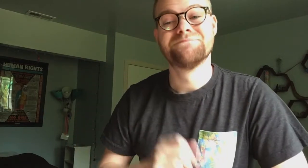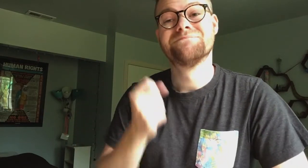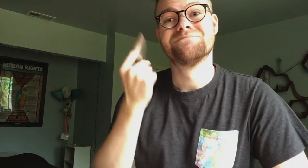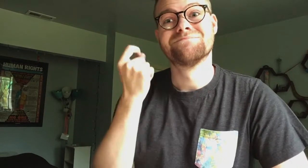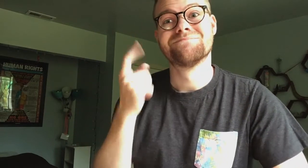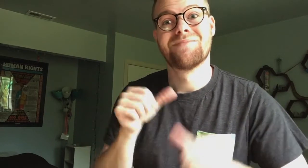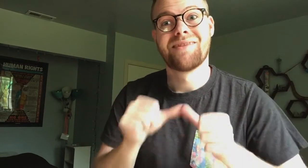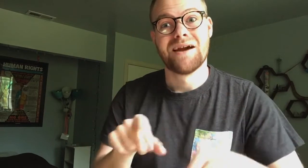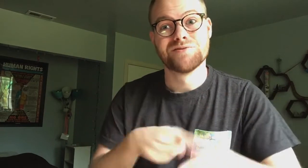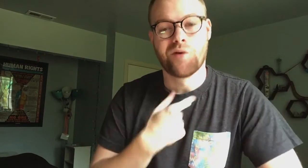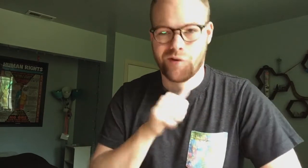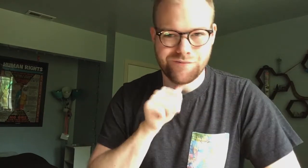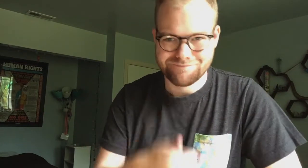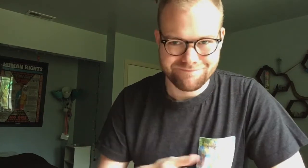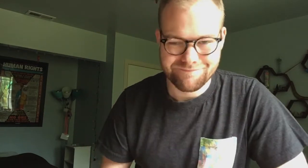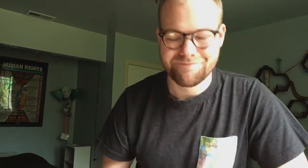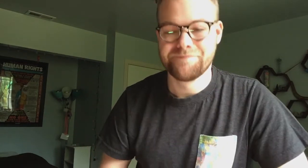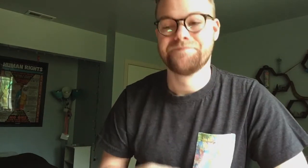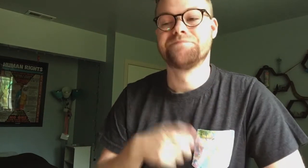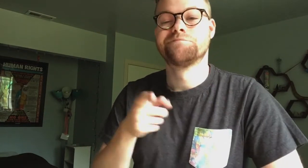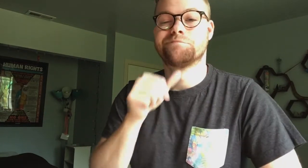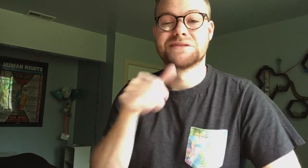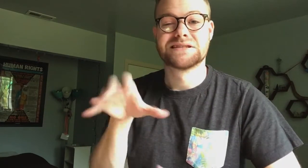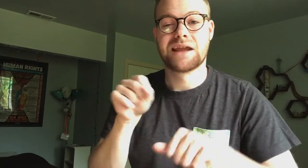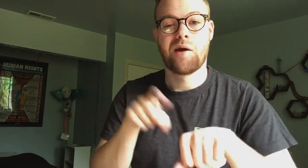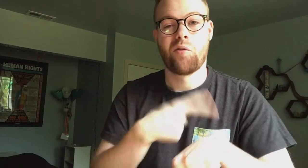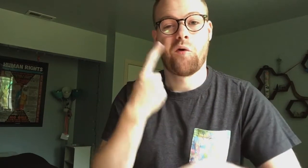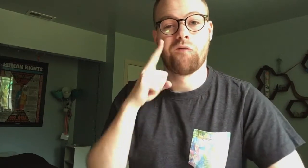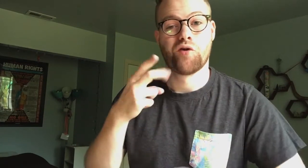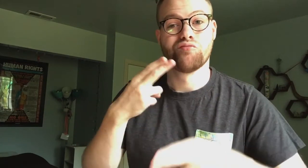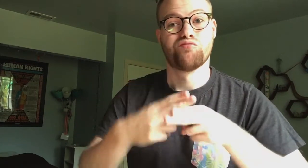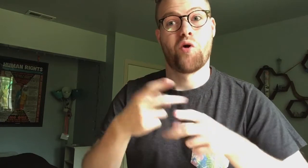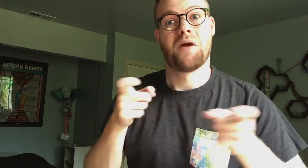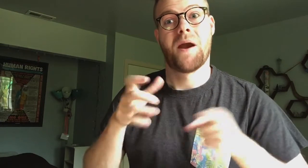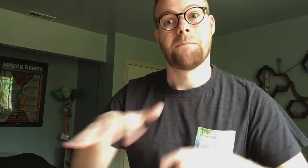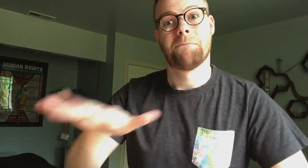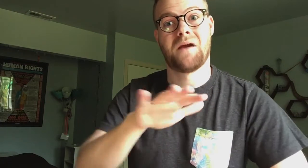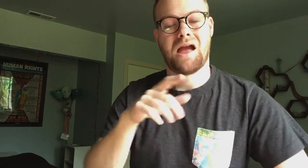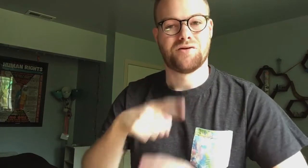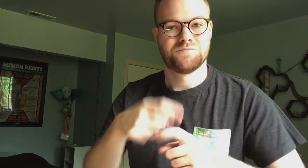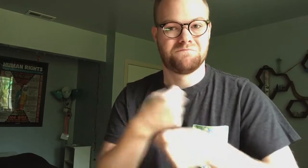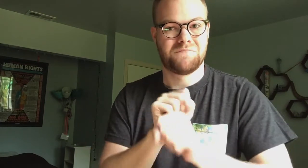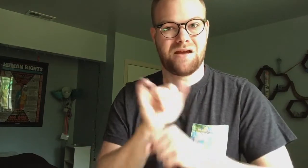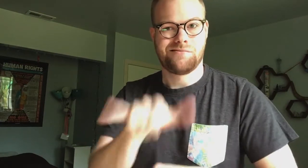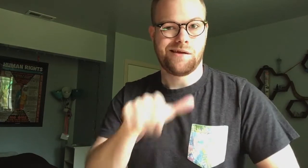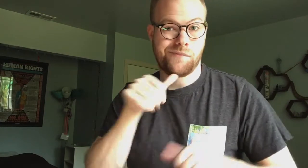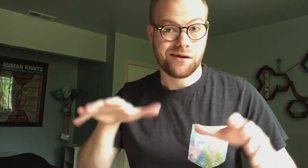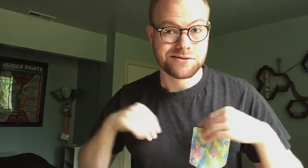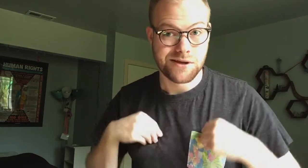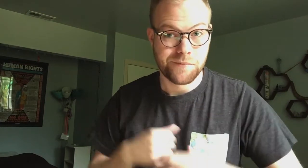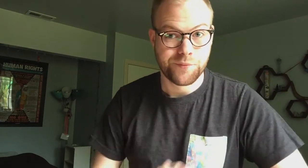However, that didn’t last very long. It didn’t take the Roman Empire long to make it unacceptable.